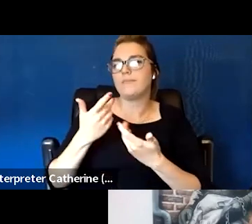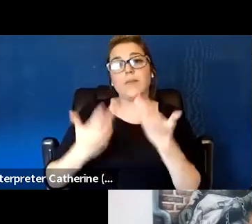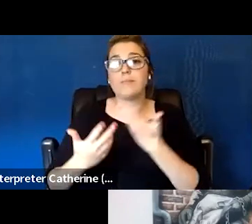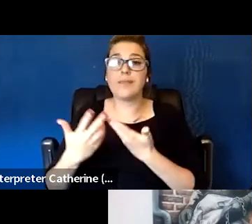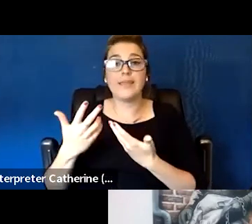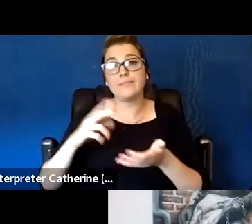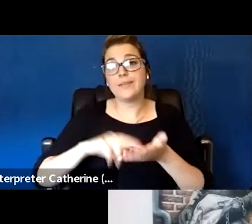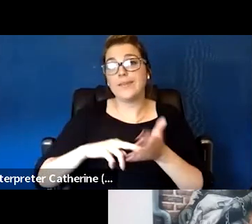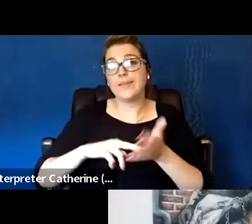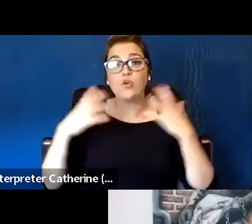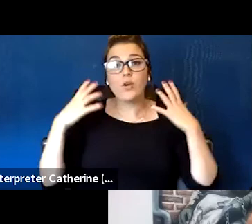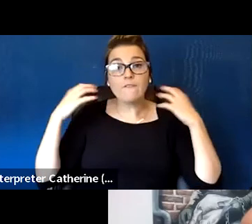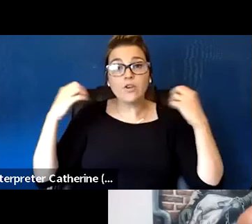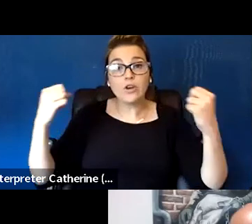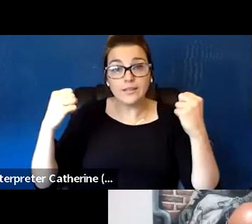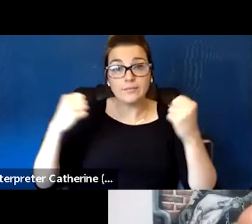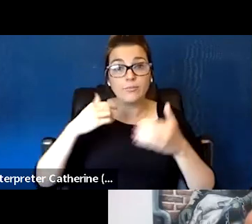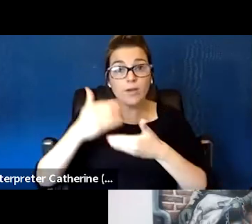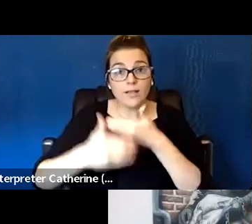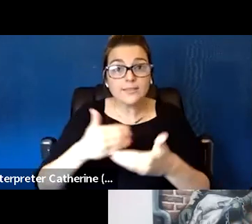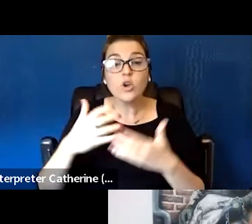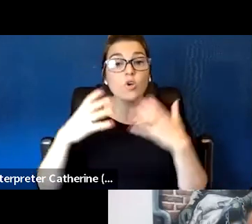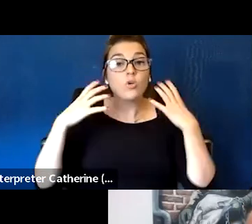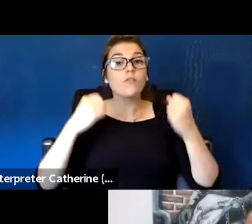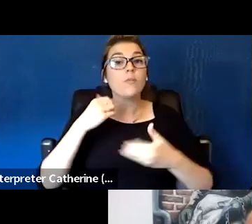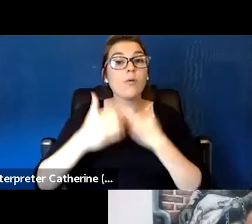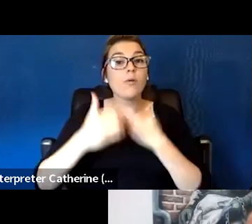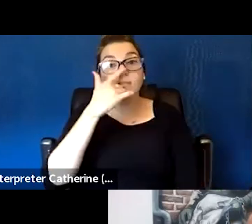and people can choose what that recovery process is.